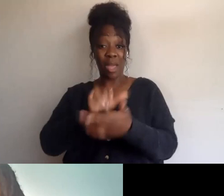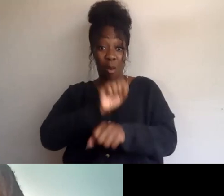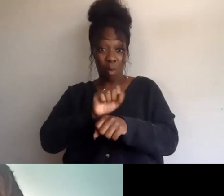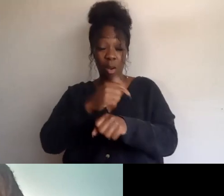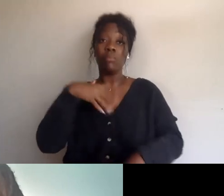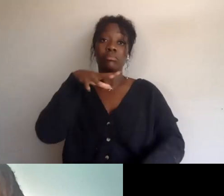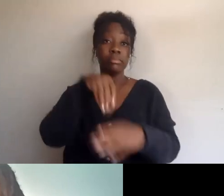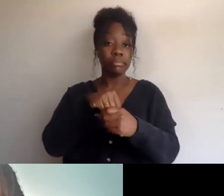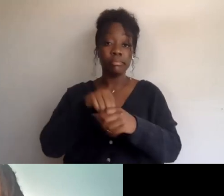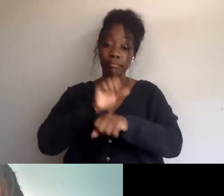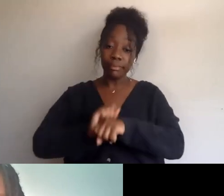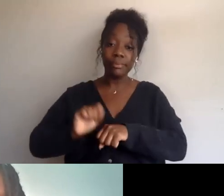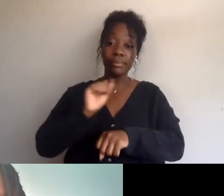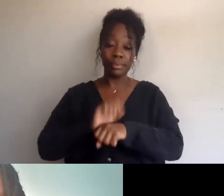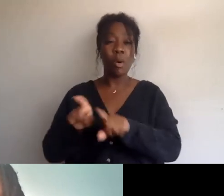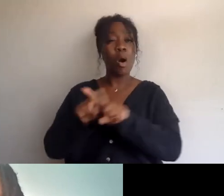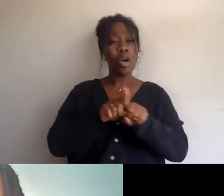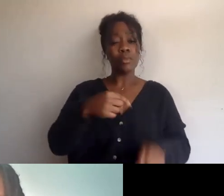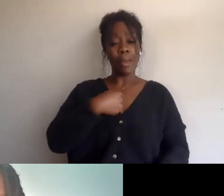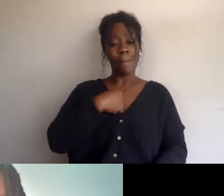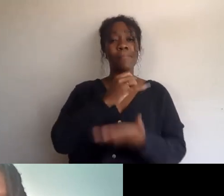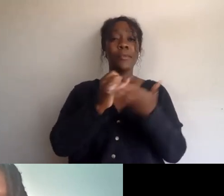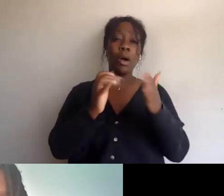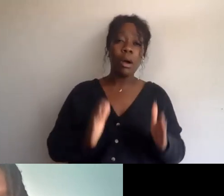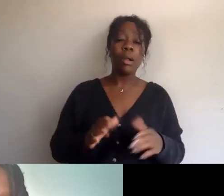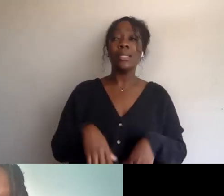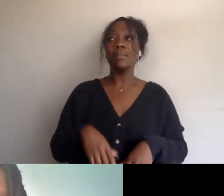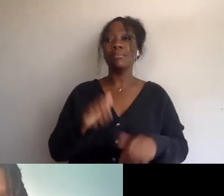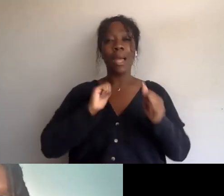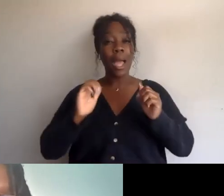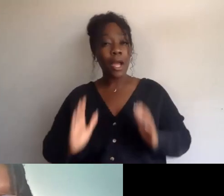and an actor and a professor in acting,